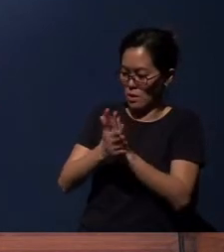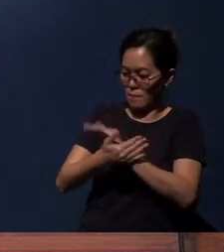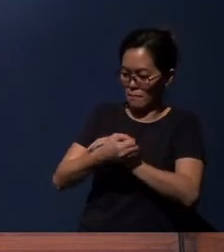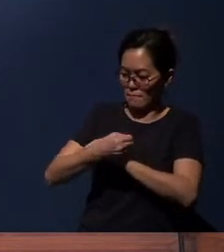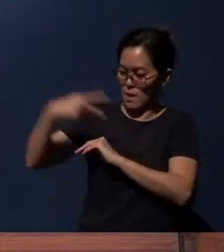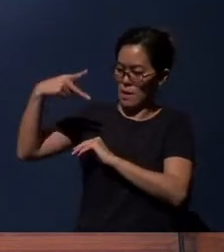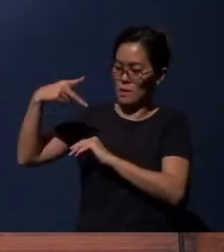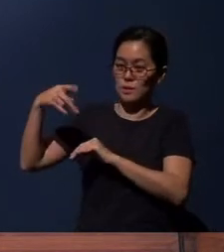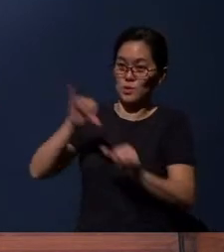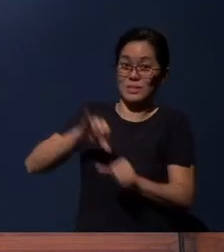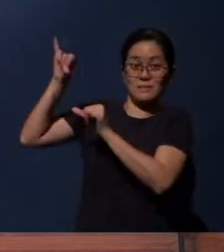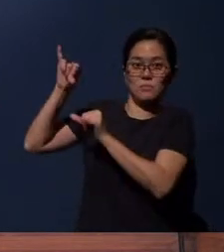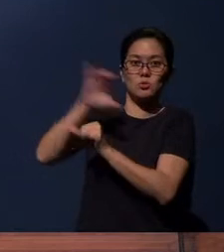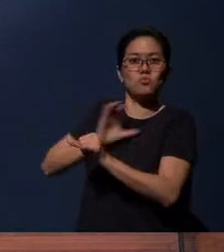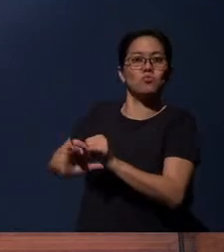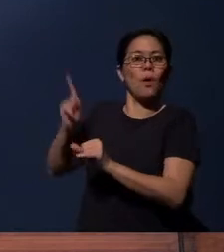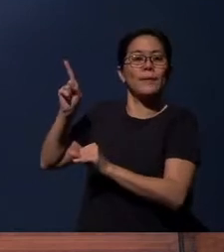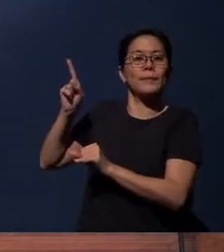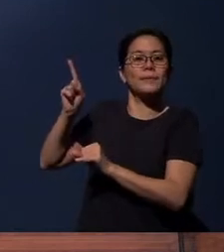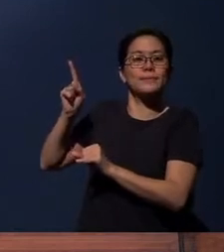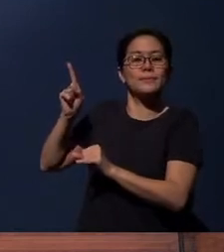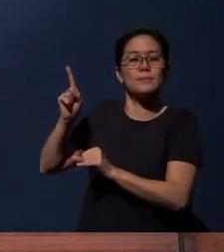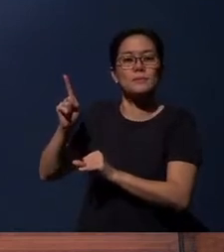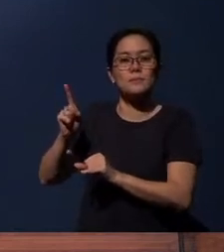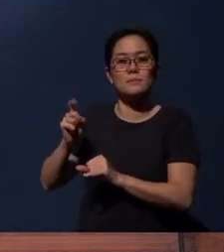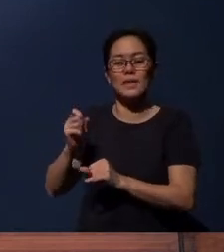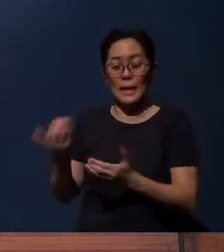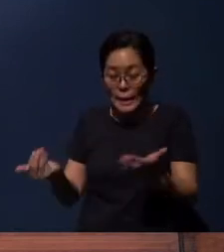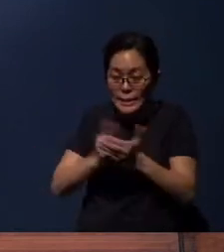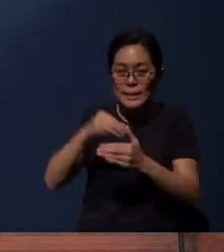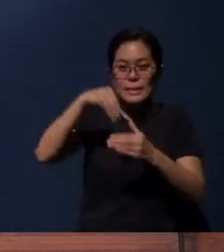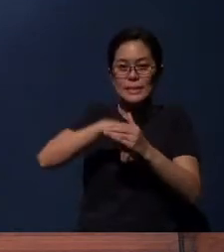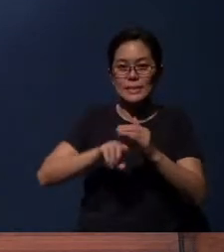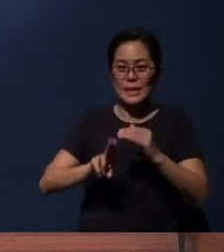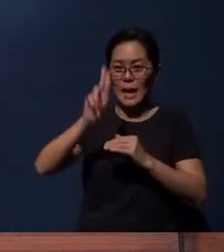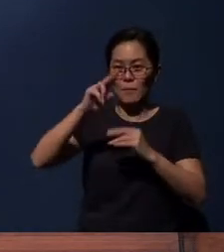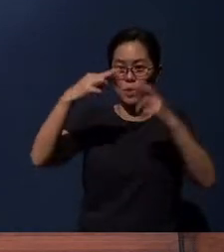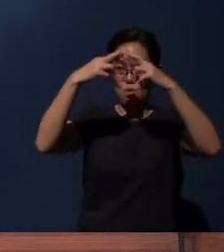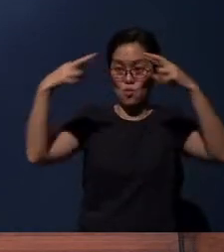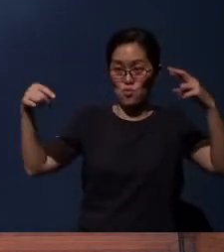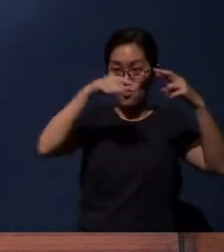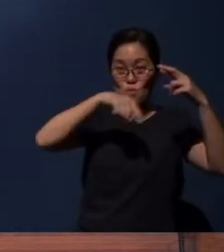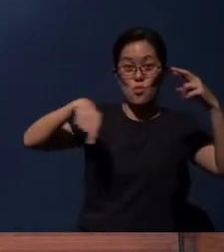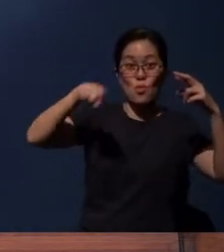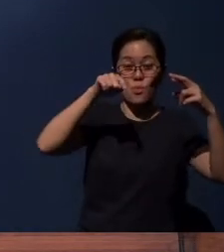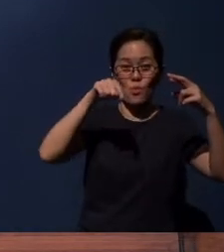And again, in the upper room, the night He was betrayed,